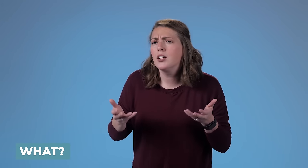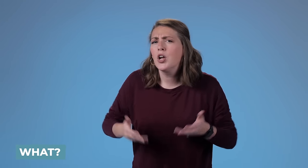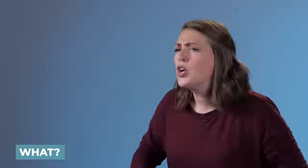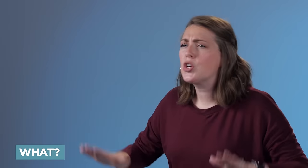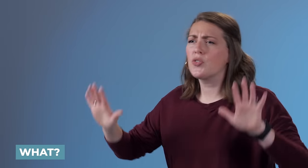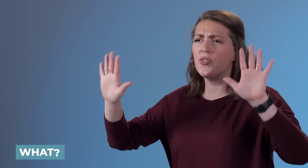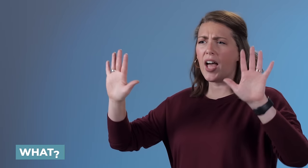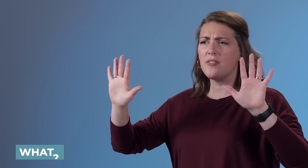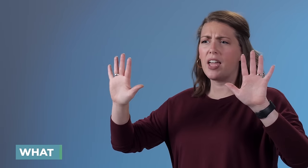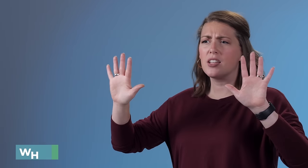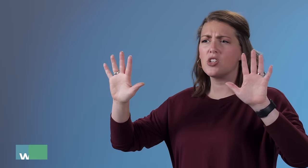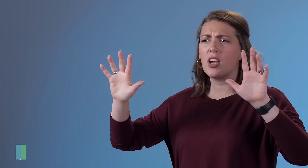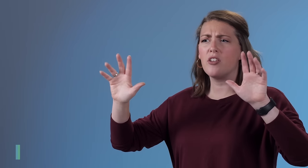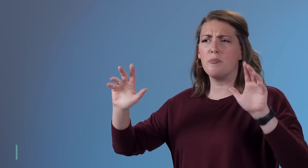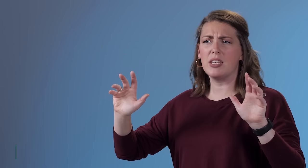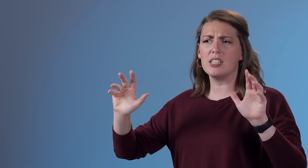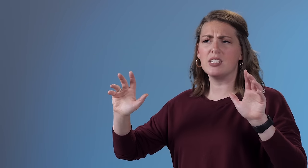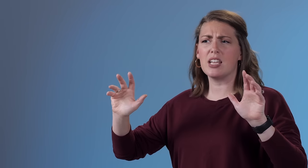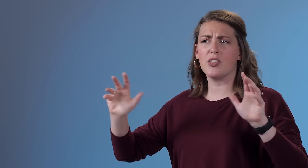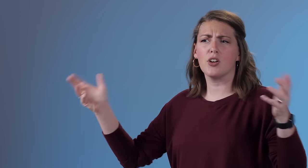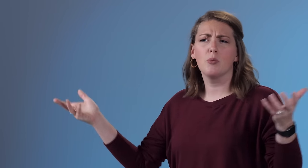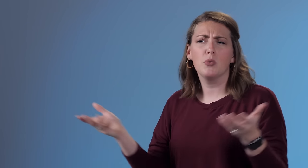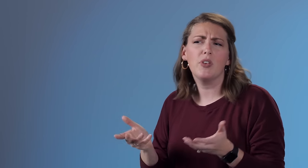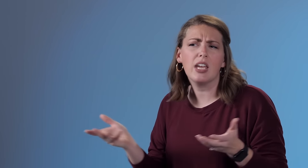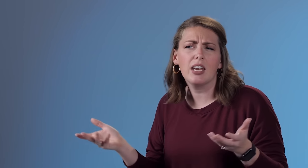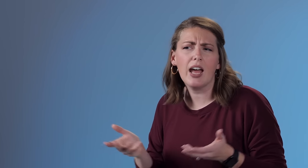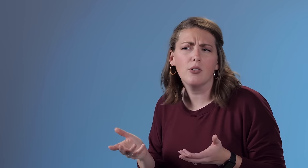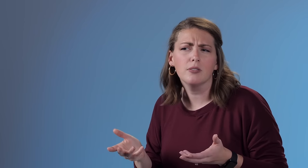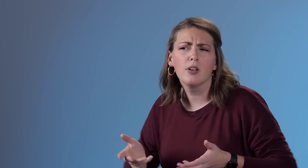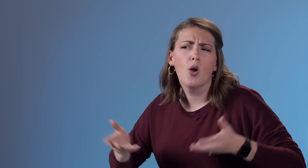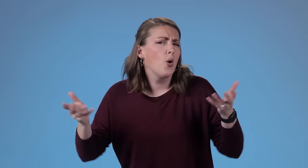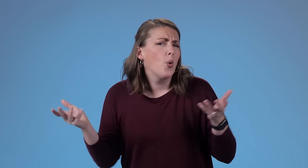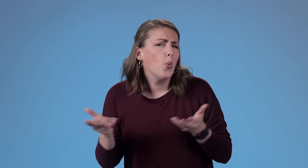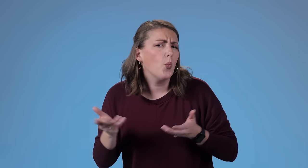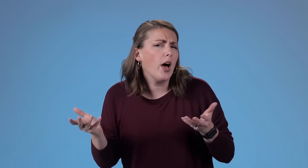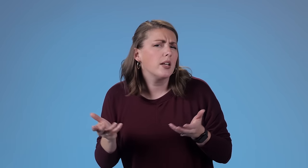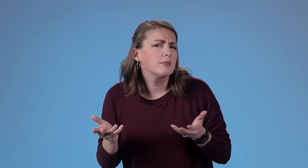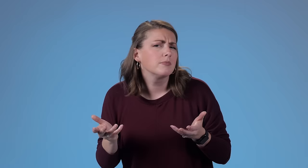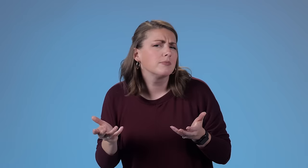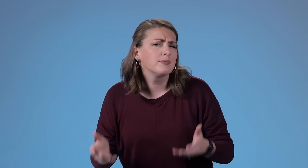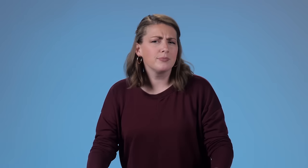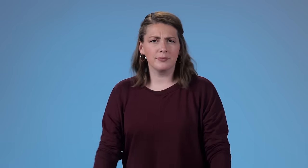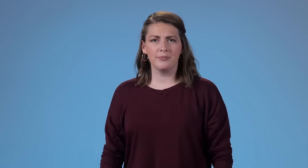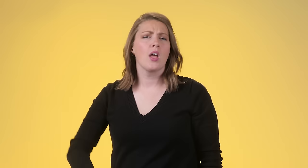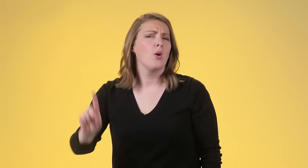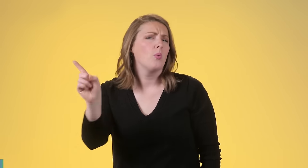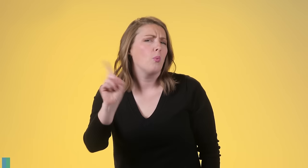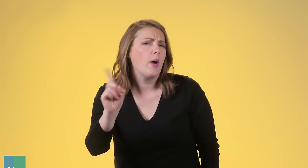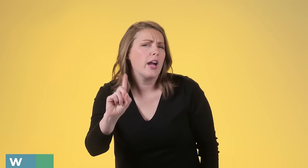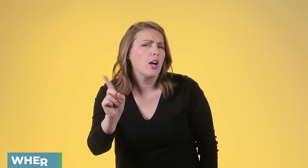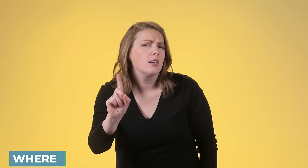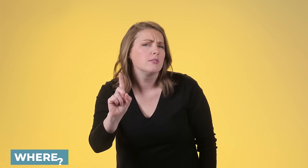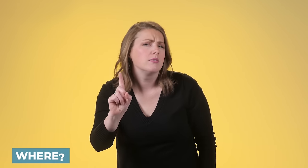you've got your two fingers close together and bounce on top of each other 'name'. 'Live,